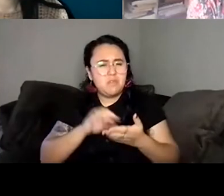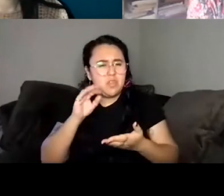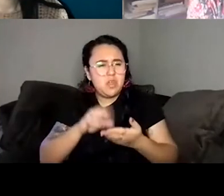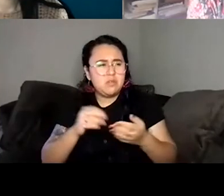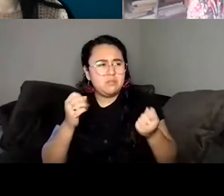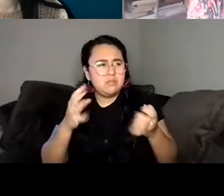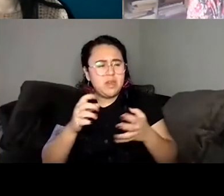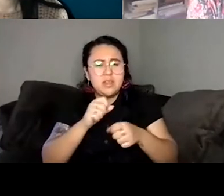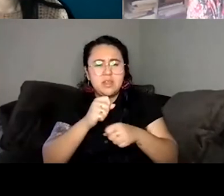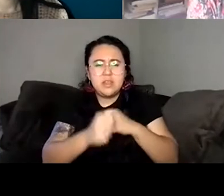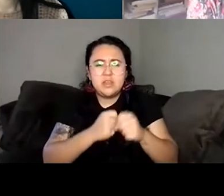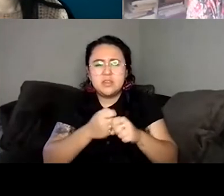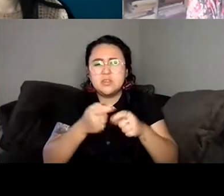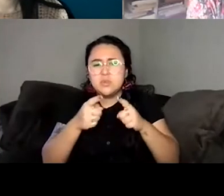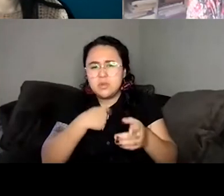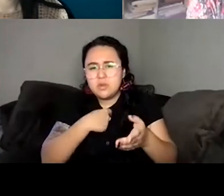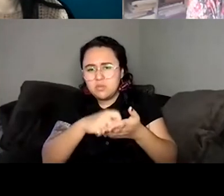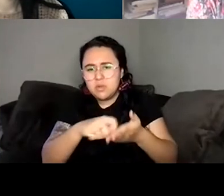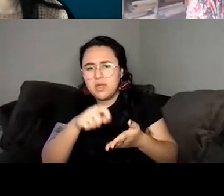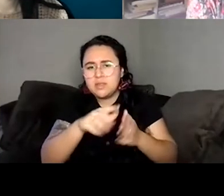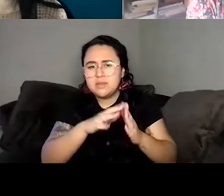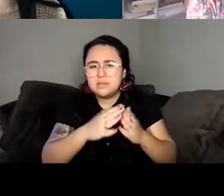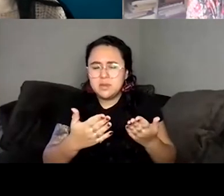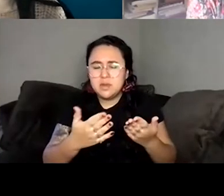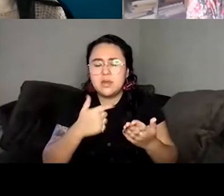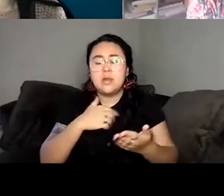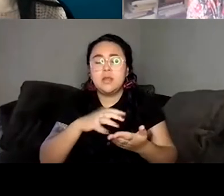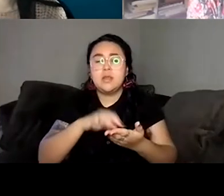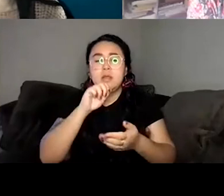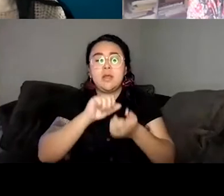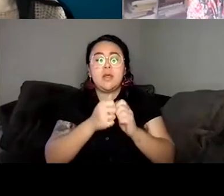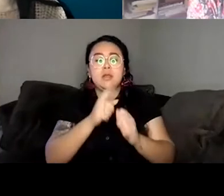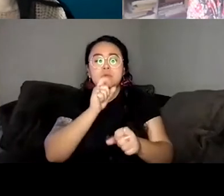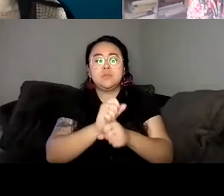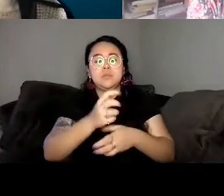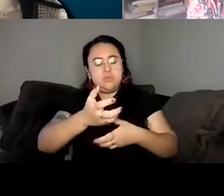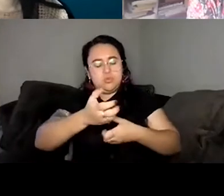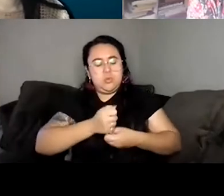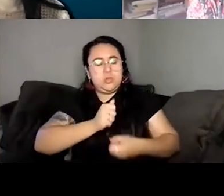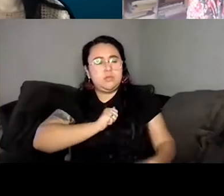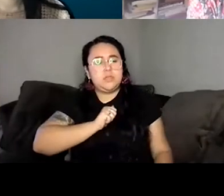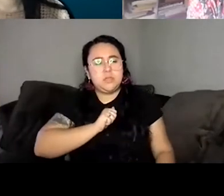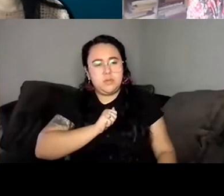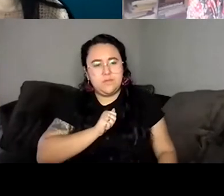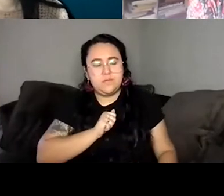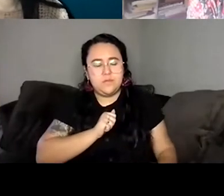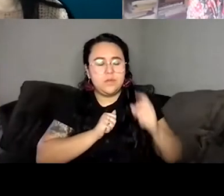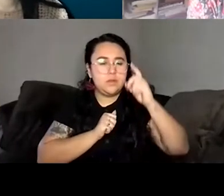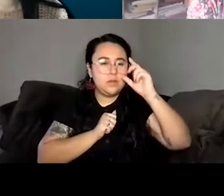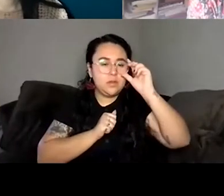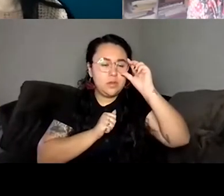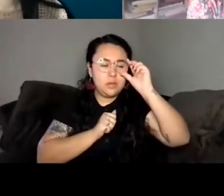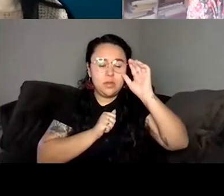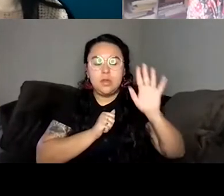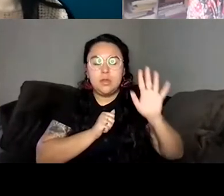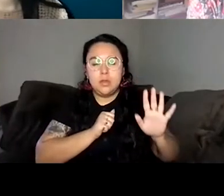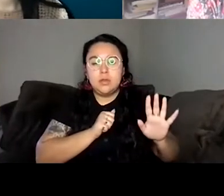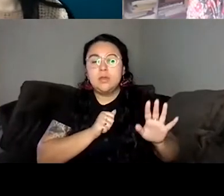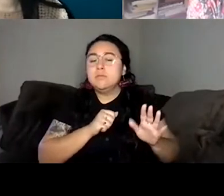this book was how to really trust my own instincts. Because there were definitely times when I